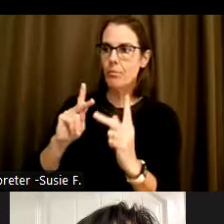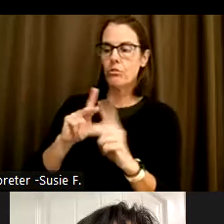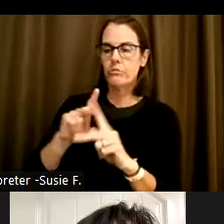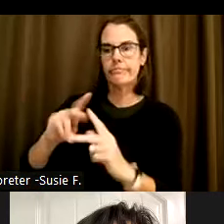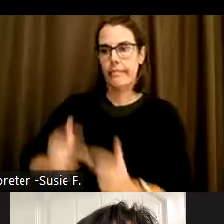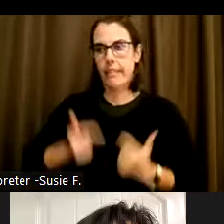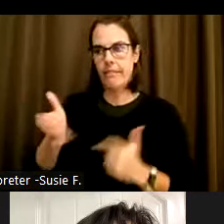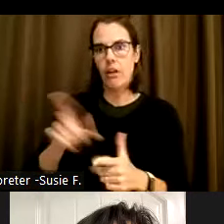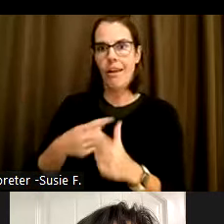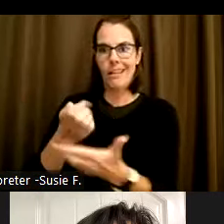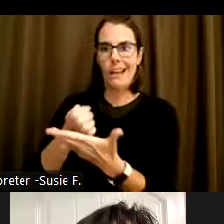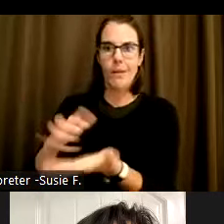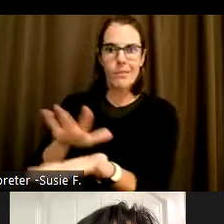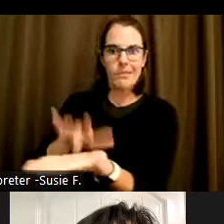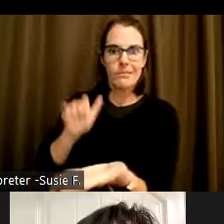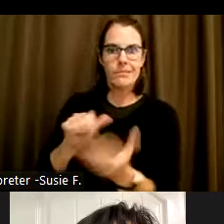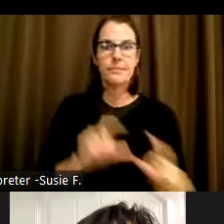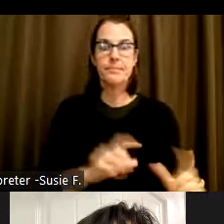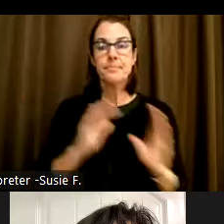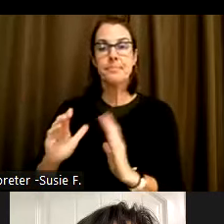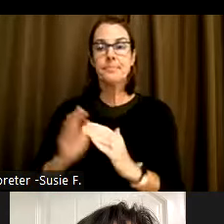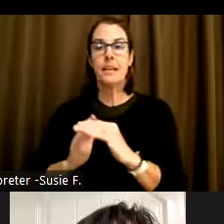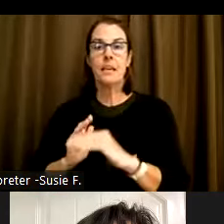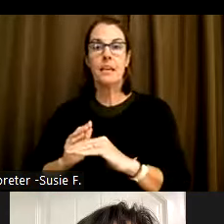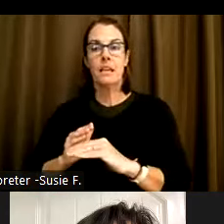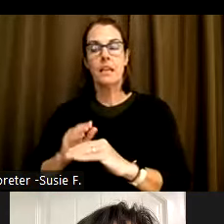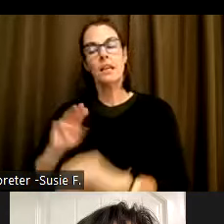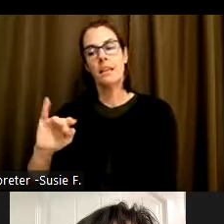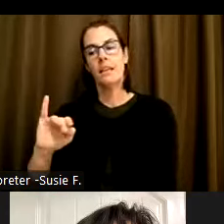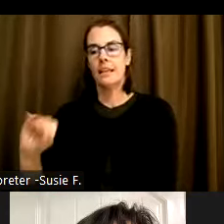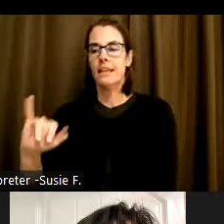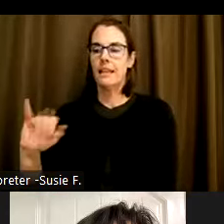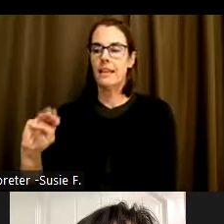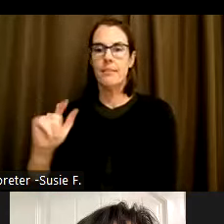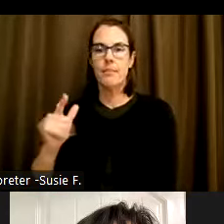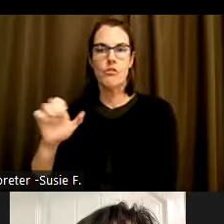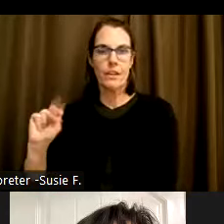Immigration status Systems of oppression that create inequity as a result of